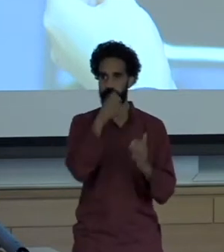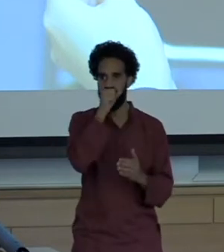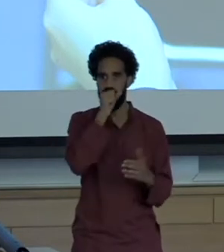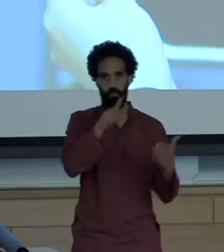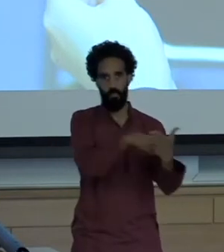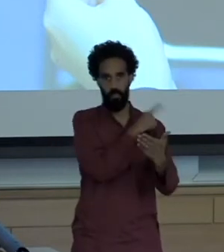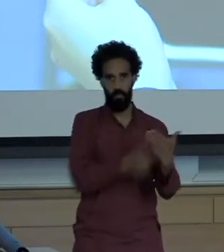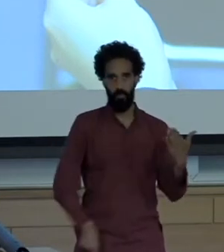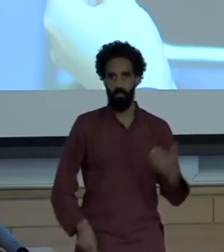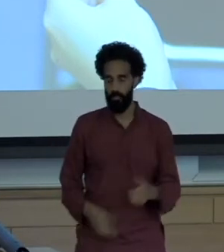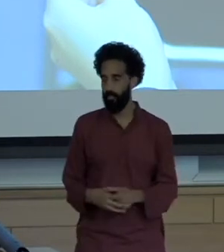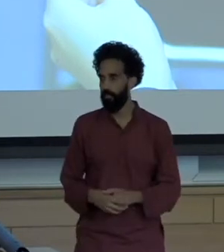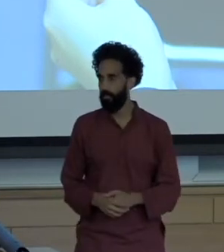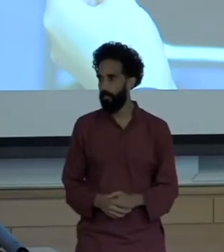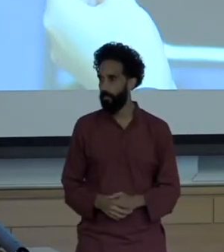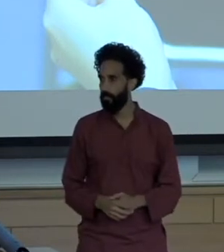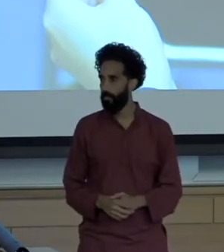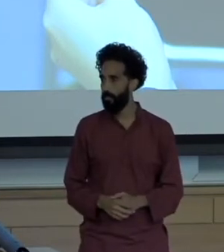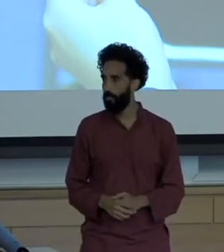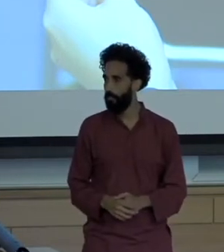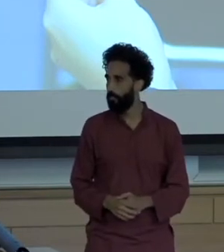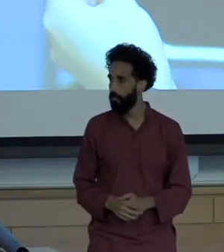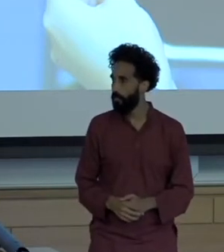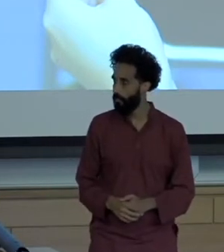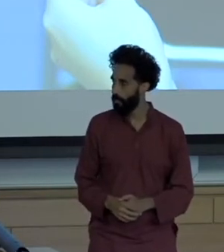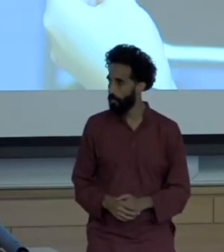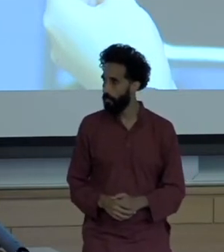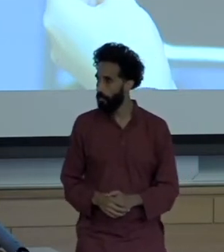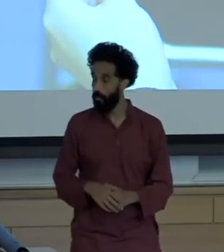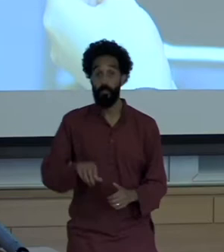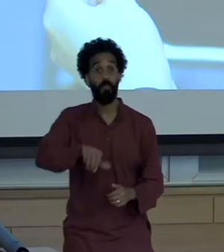There's another issue and I've experienced it often firsthand